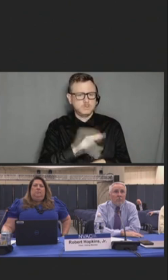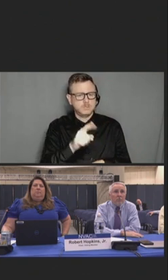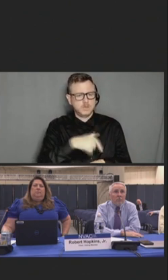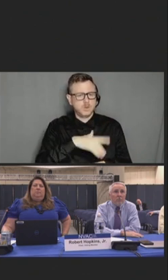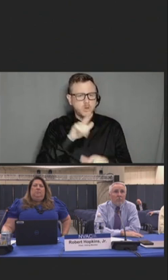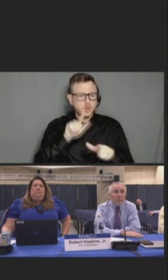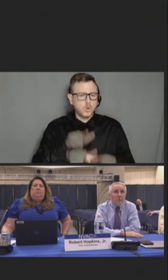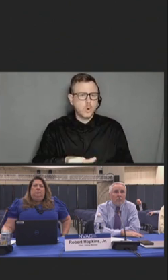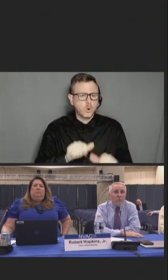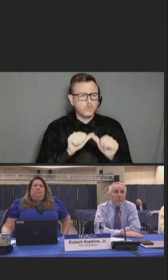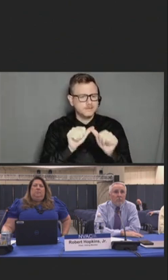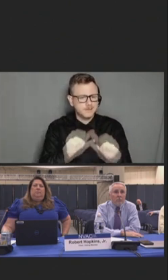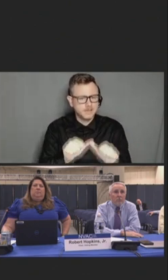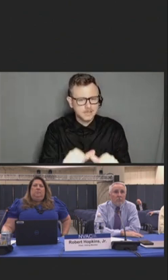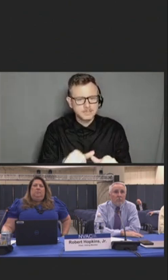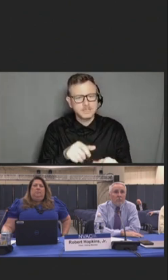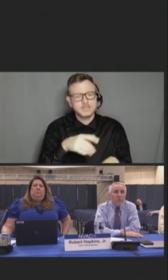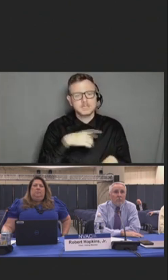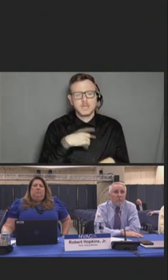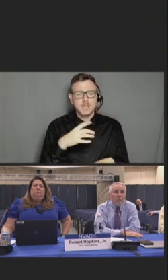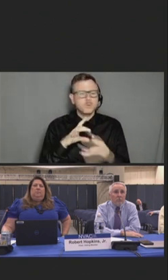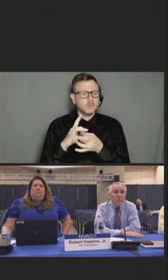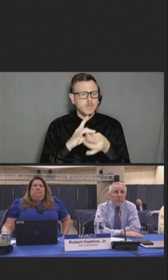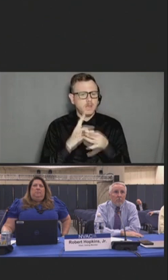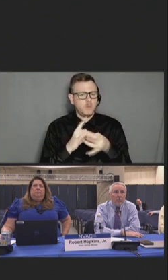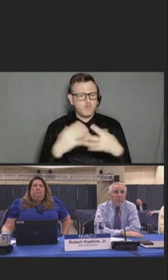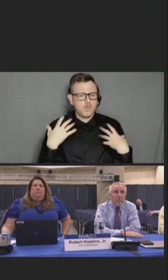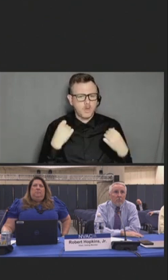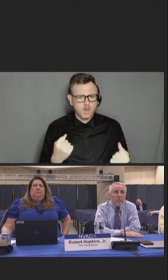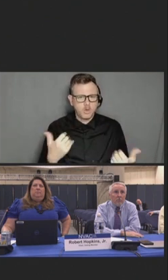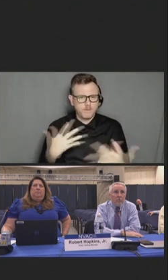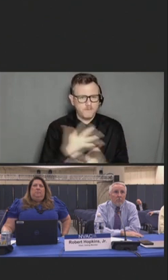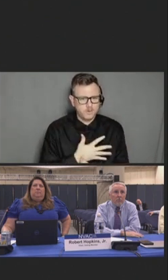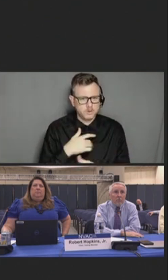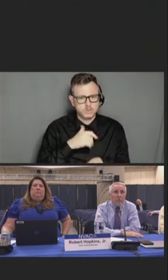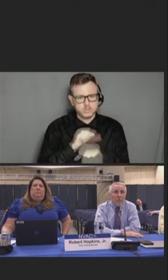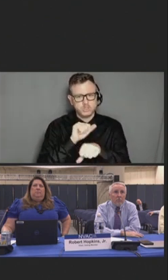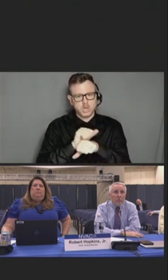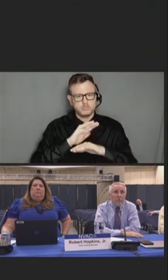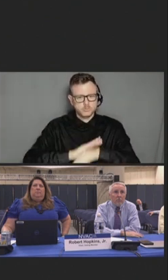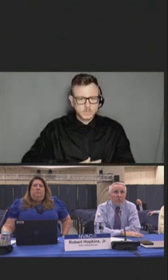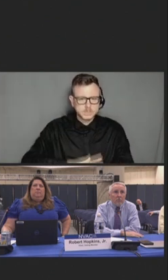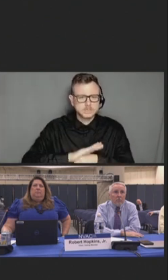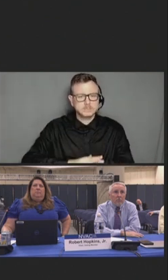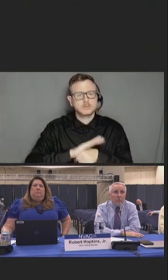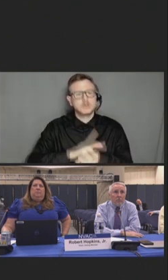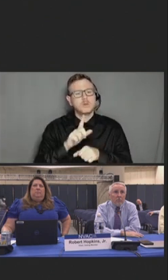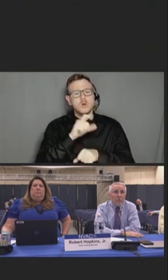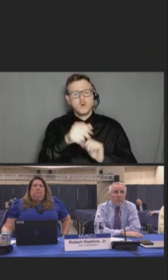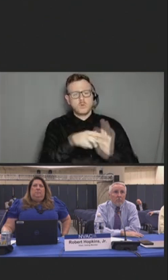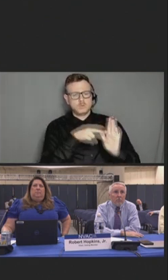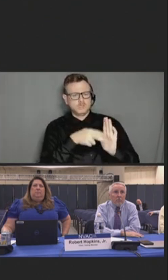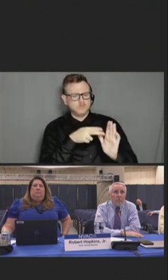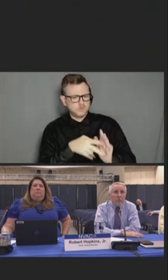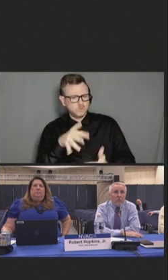social stigma and avoidance, workplace safety concerns, and with taking care of COVID-19 patients.